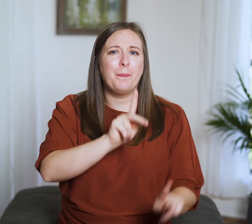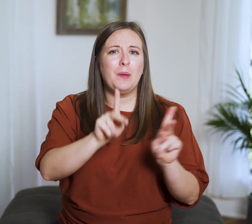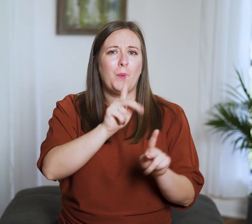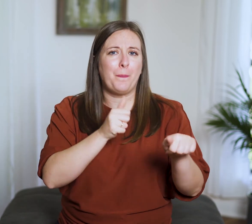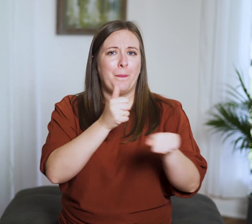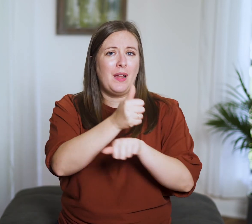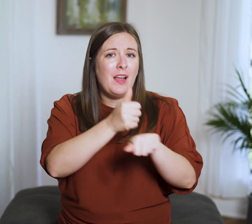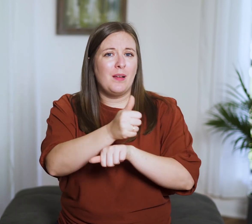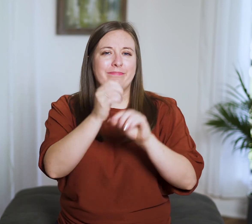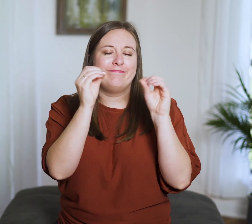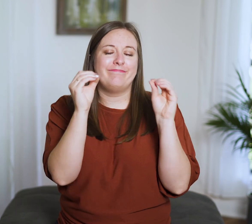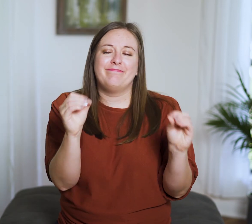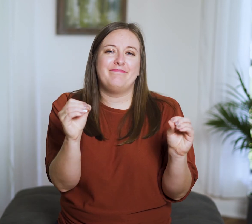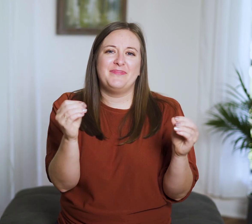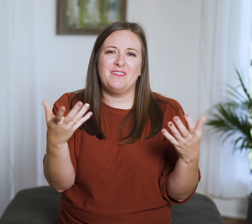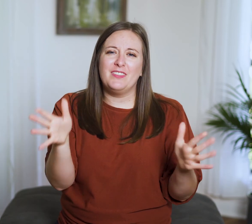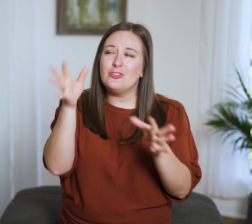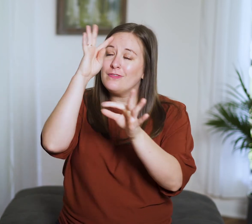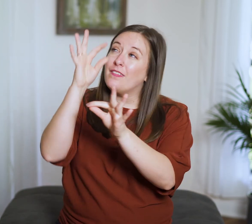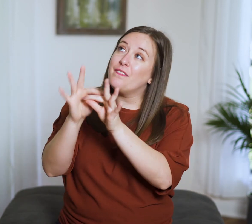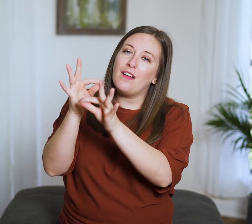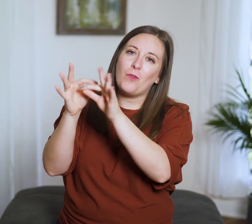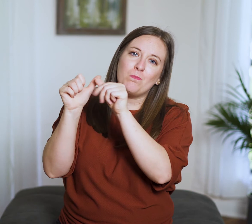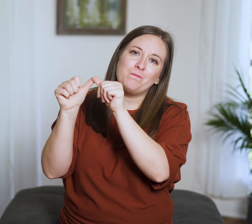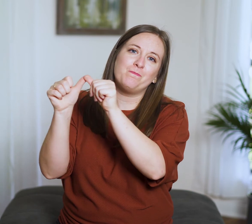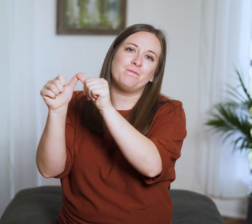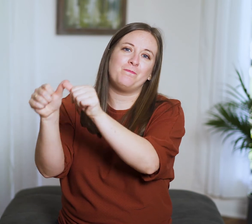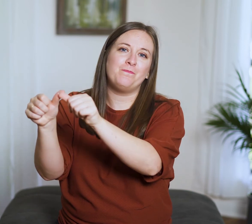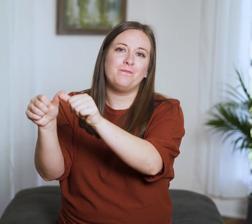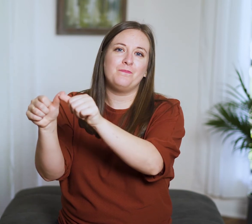of blameless ways, who act faithfully.